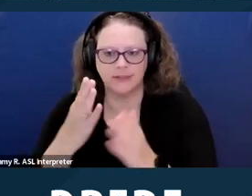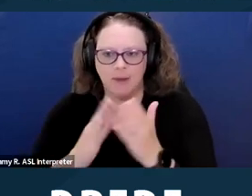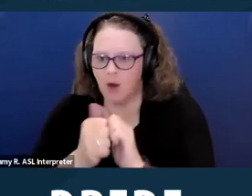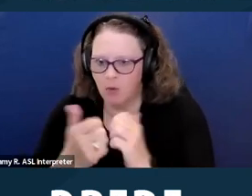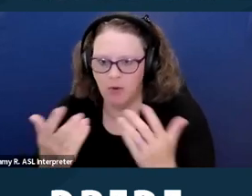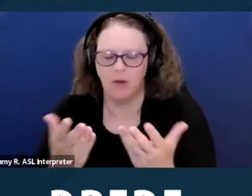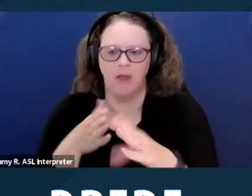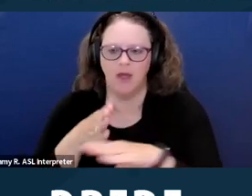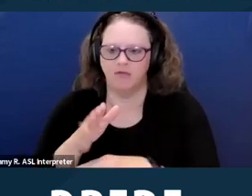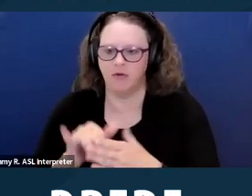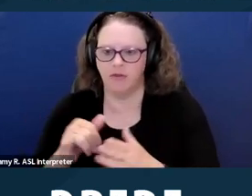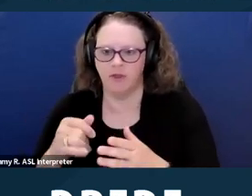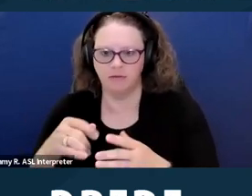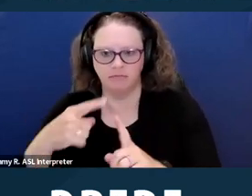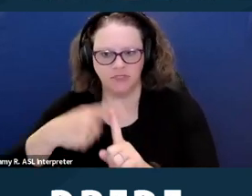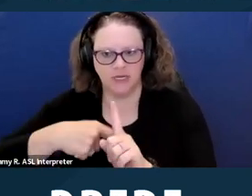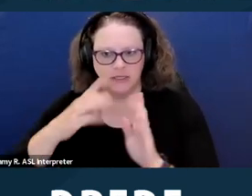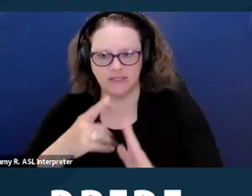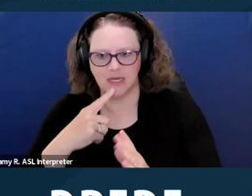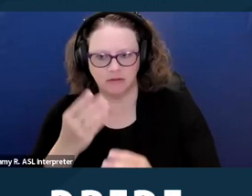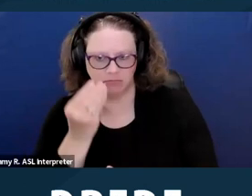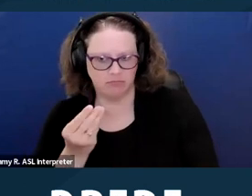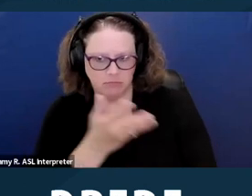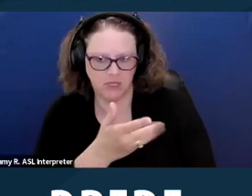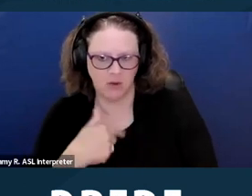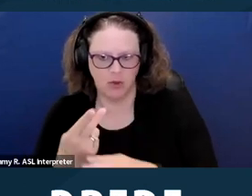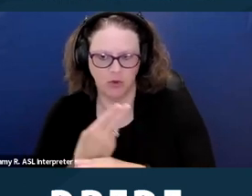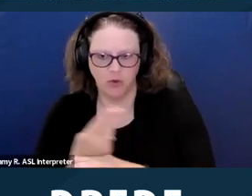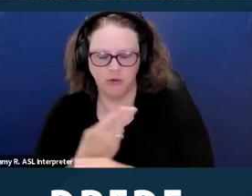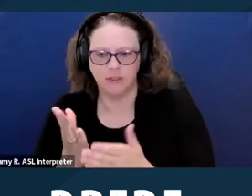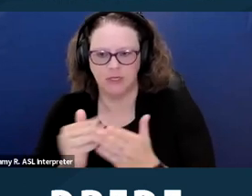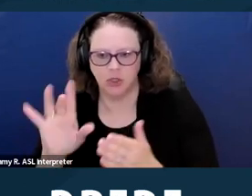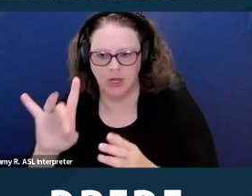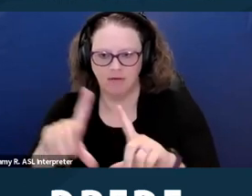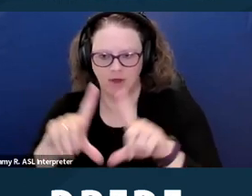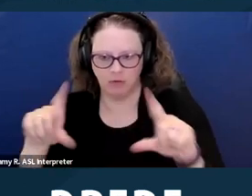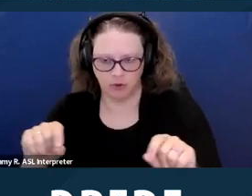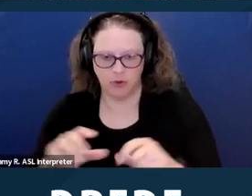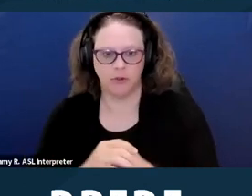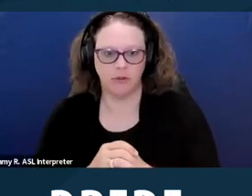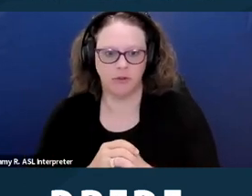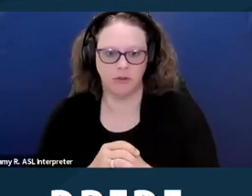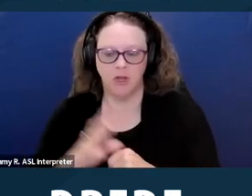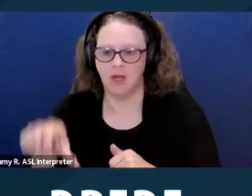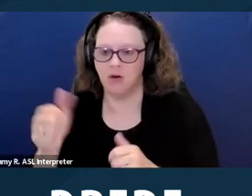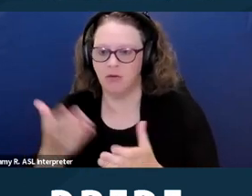after the tenant discloses that they are going to use a Section Eight voucher. Another thing that a landlord may do